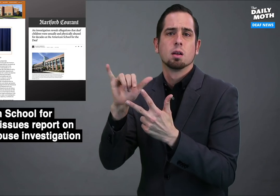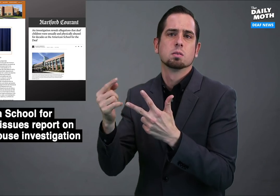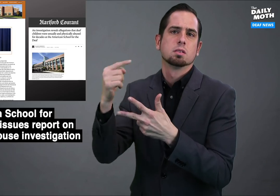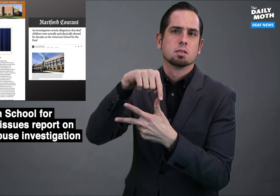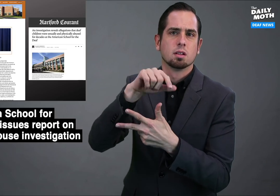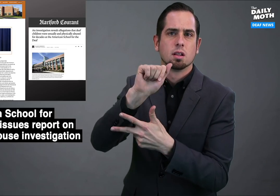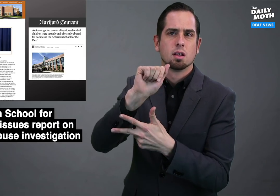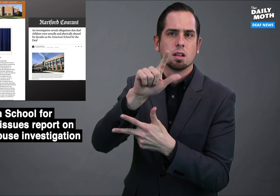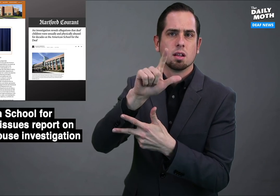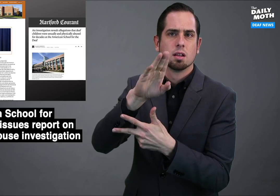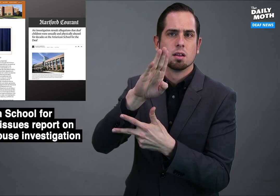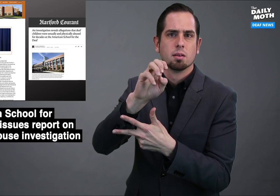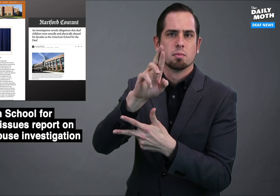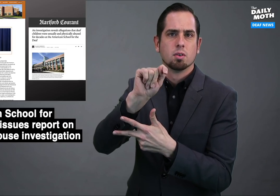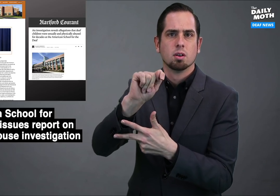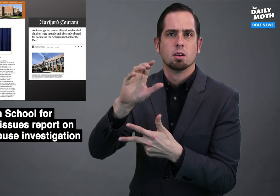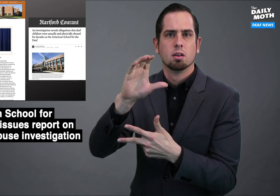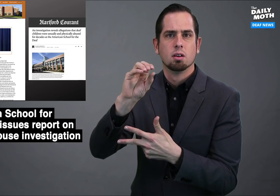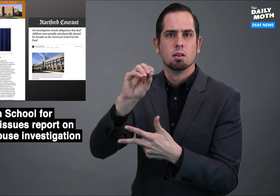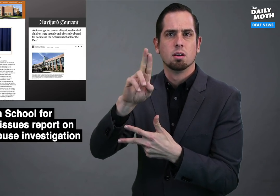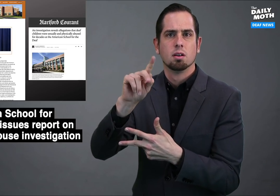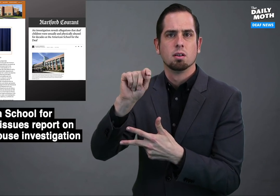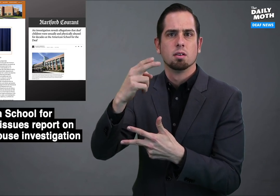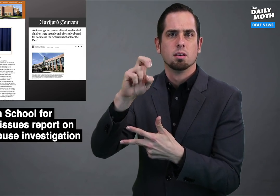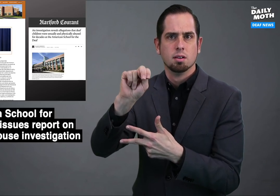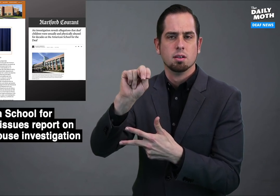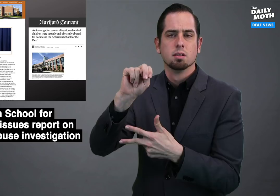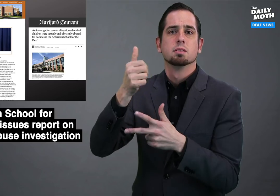along with Albert Couthen,